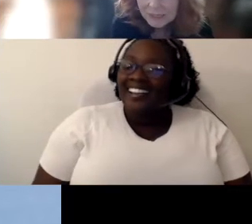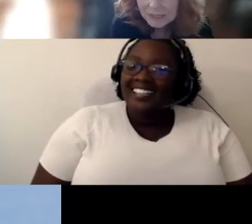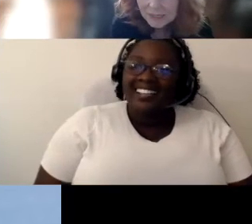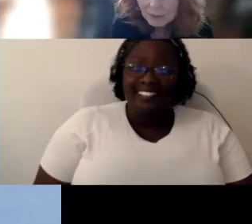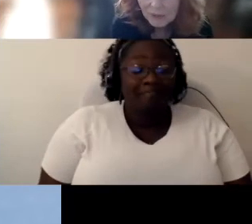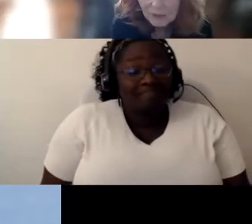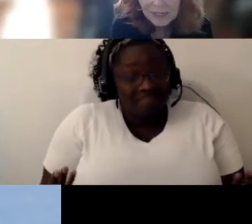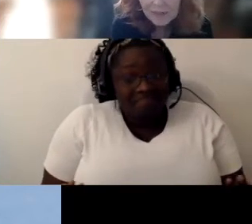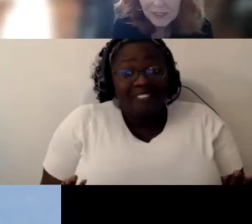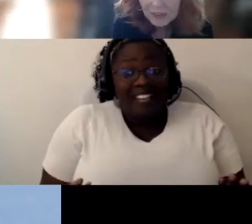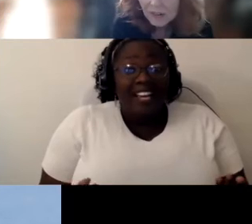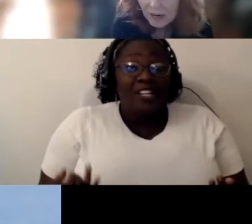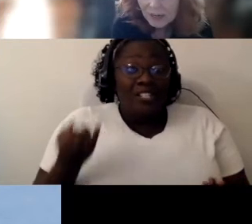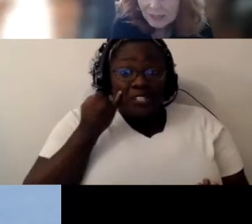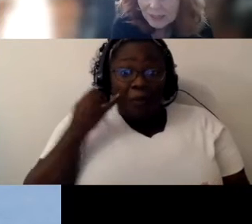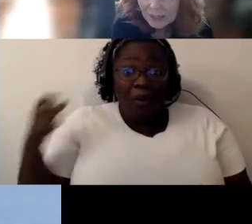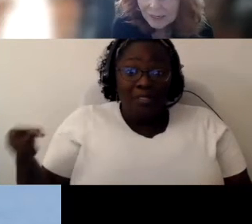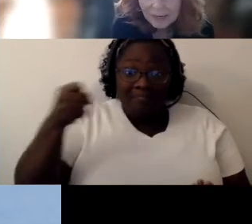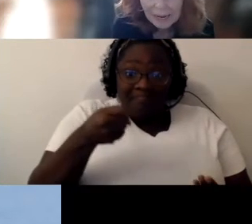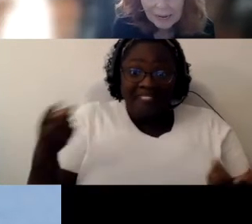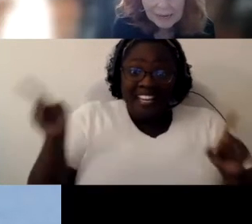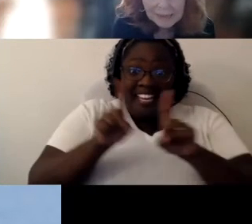see with that intervener there